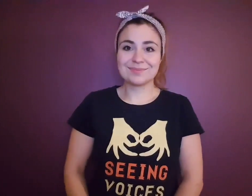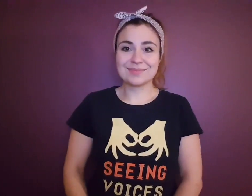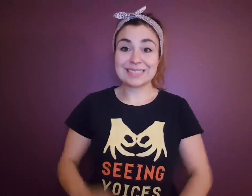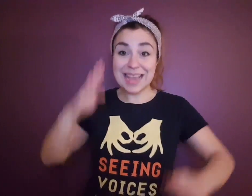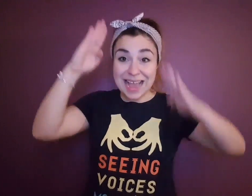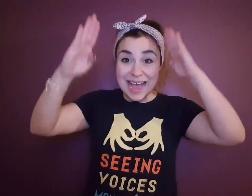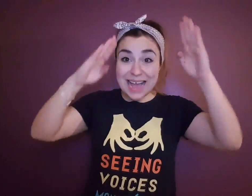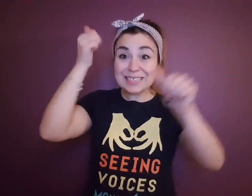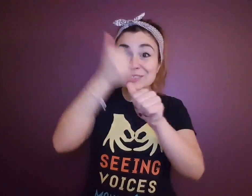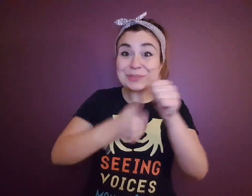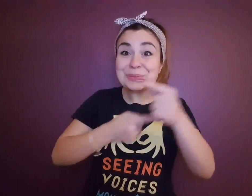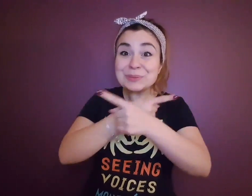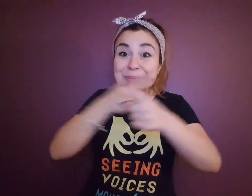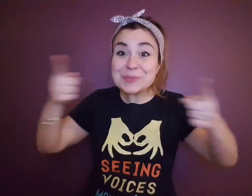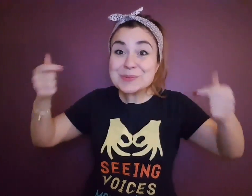Hello everyone!